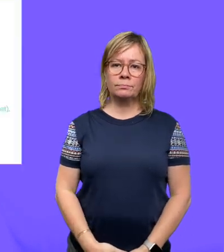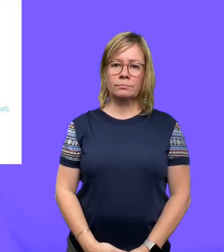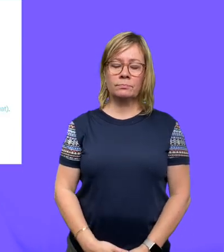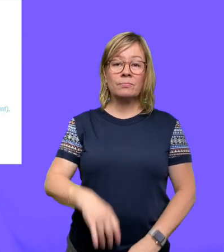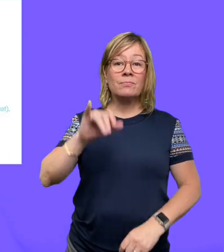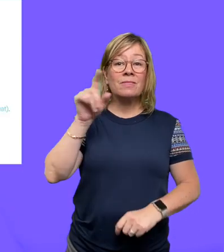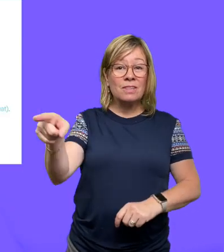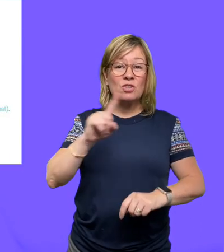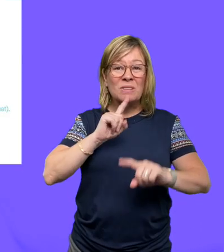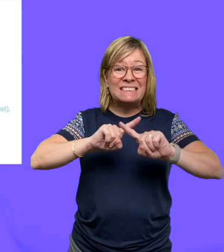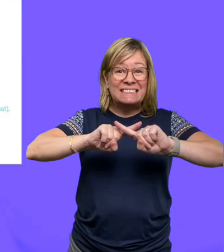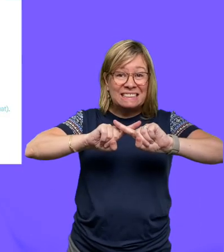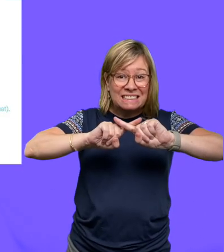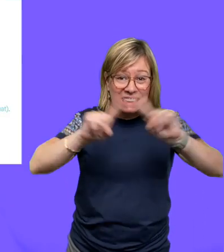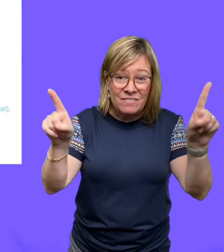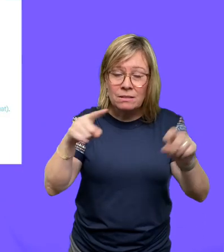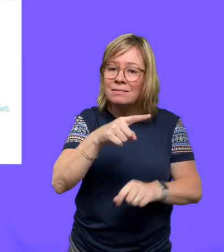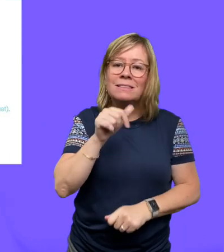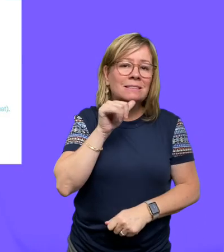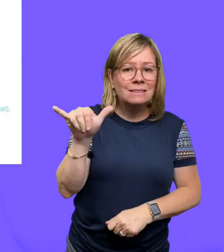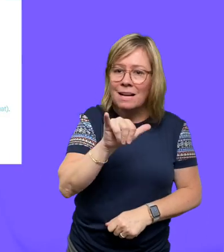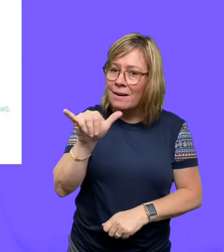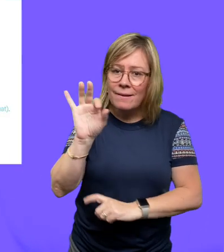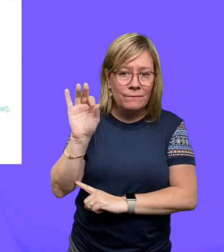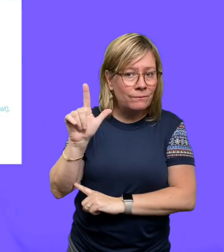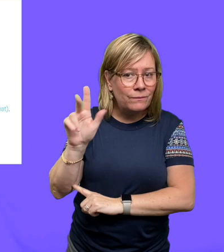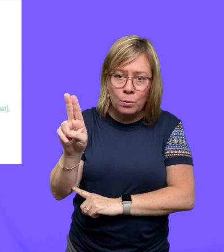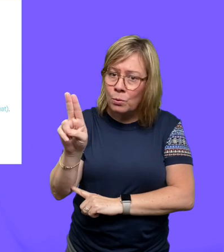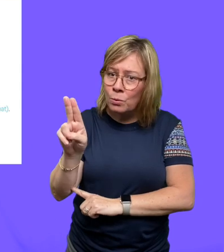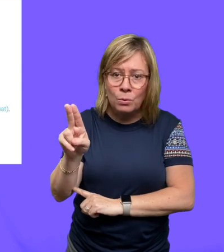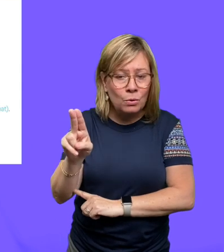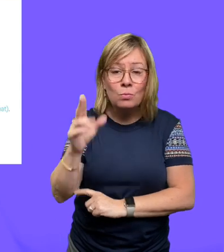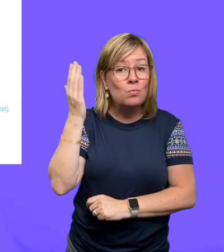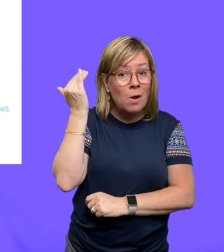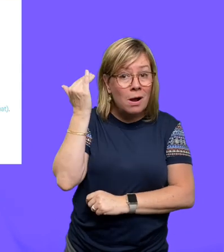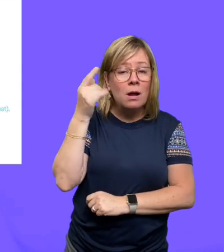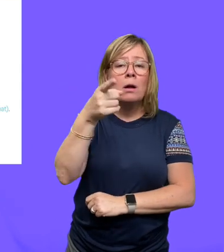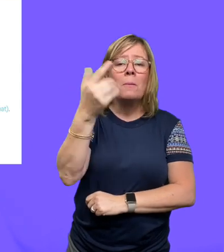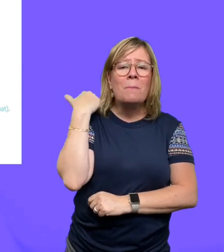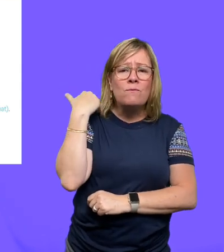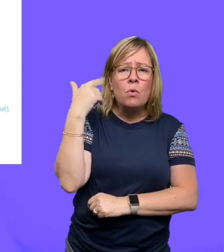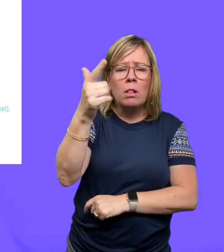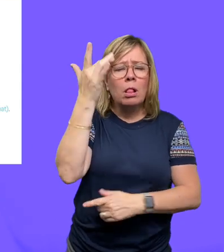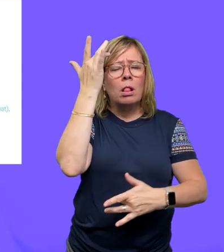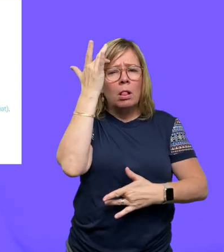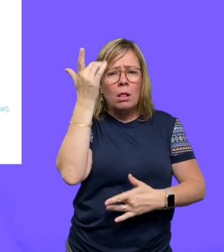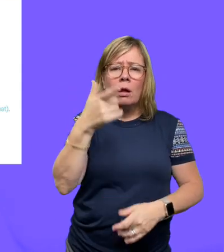This is really different. It's not like the flu. In the past if you were sick